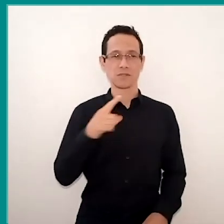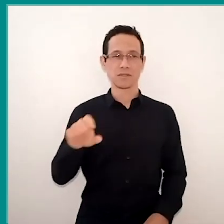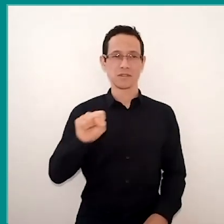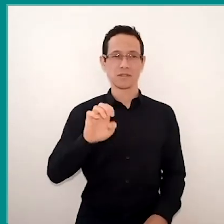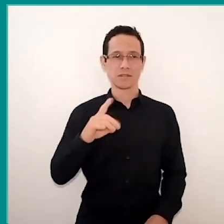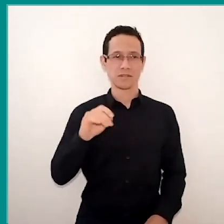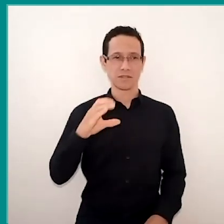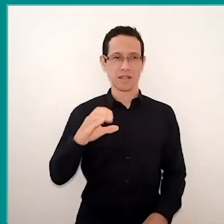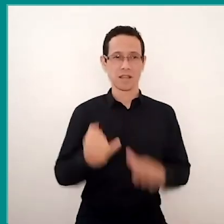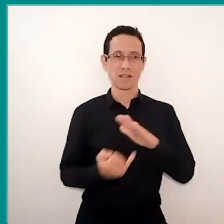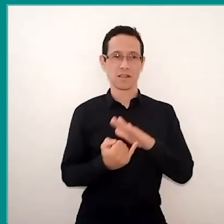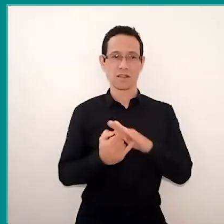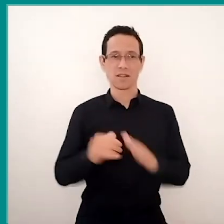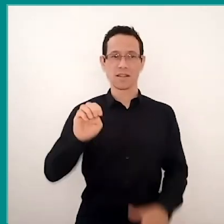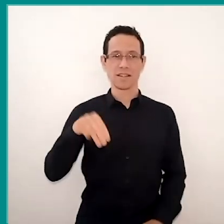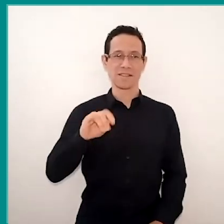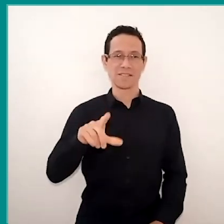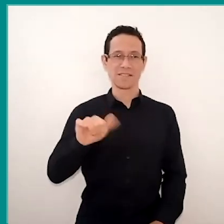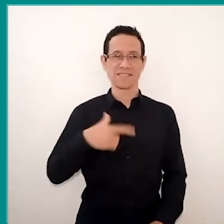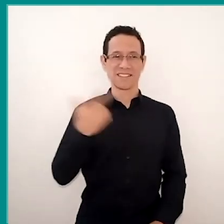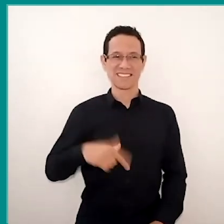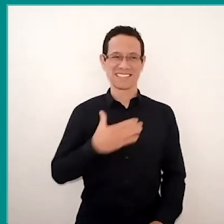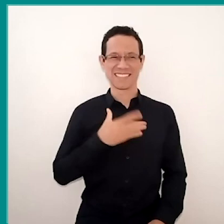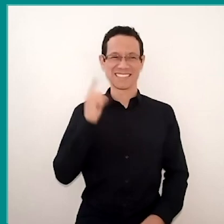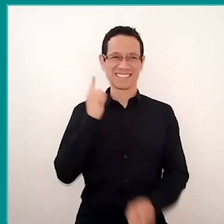and it's a pleasure to see Angela again. The last time we saw, we were in Brasilia,